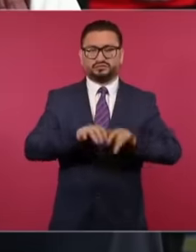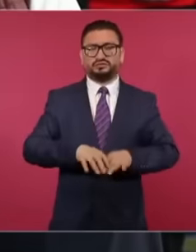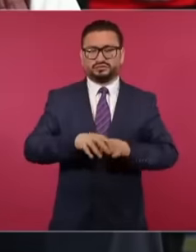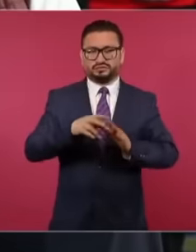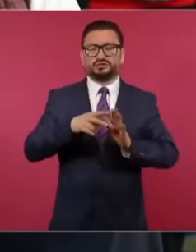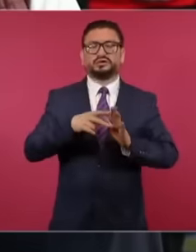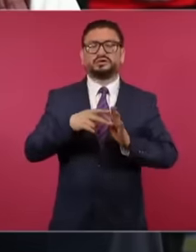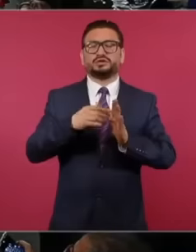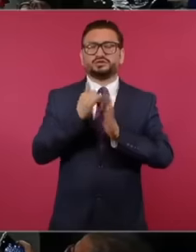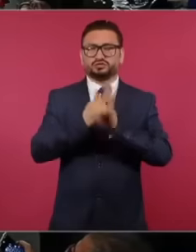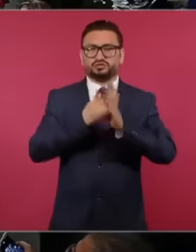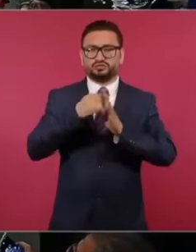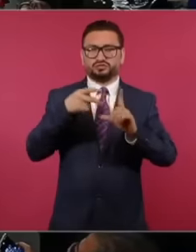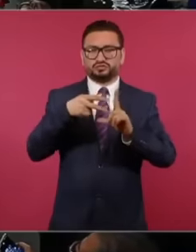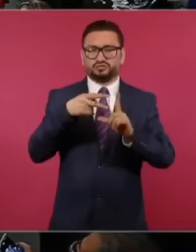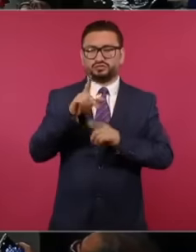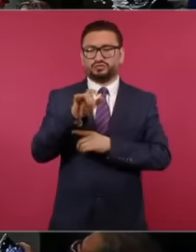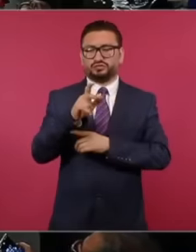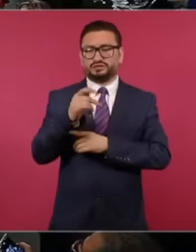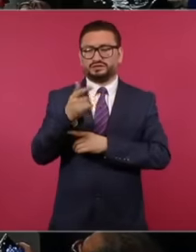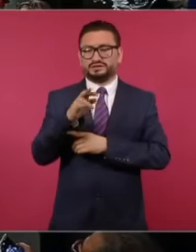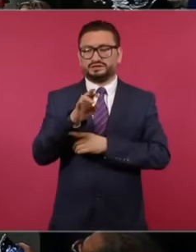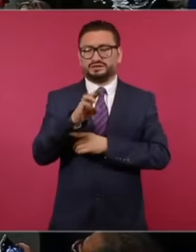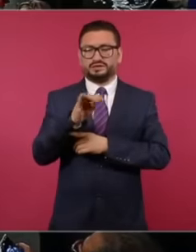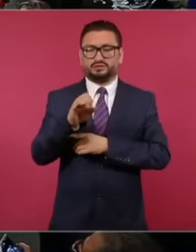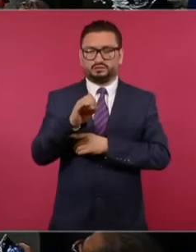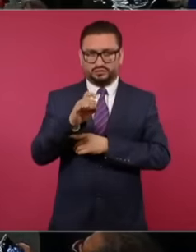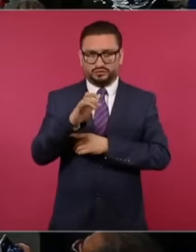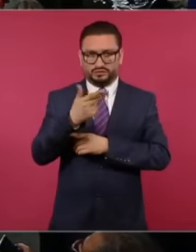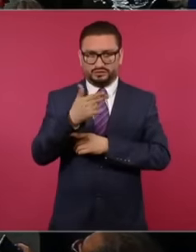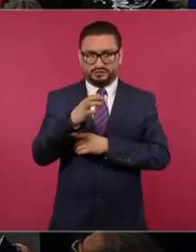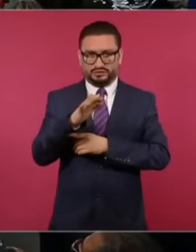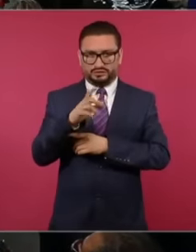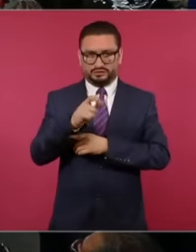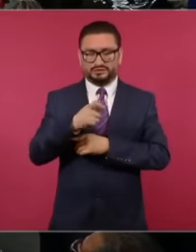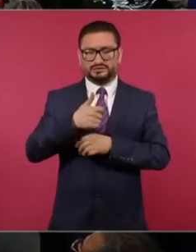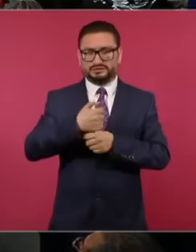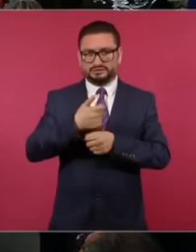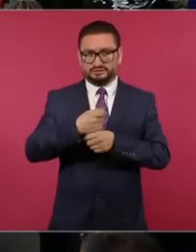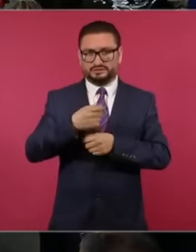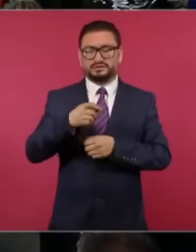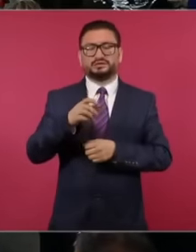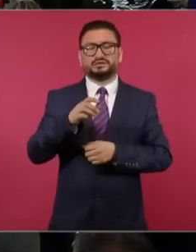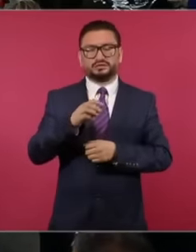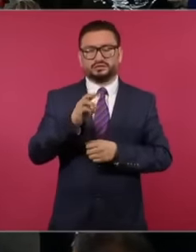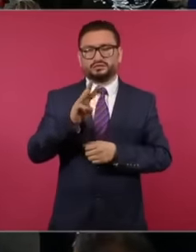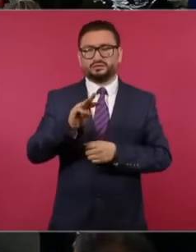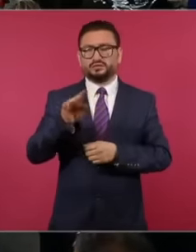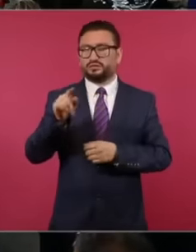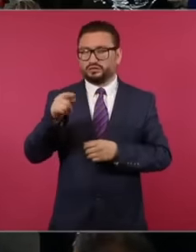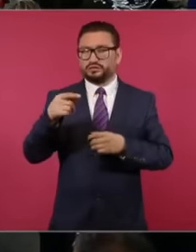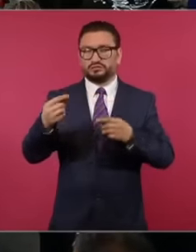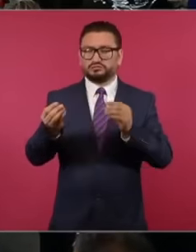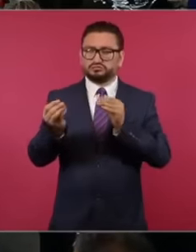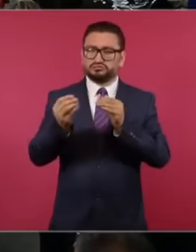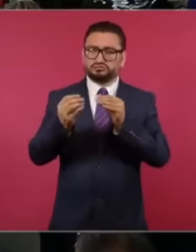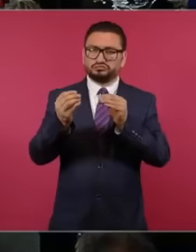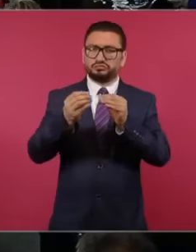called Luis Guillermo Hernández sexw because it generated a very intense debate? They pointed out to me that